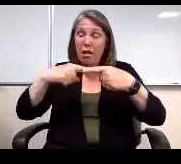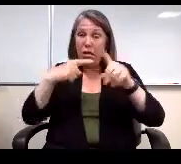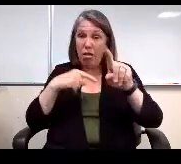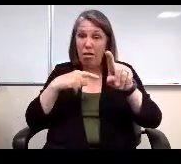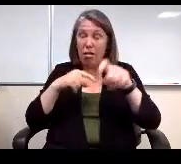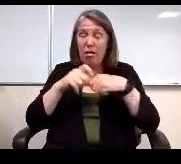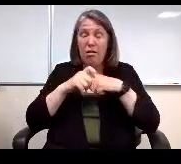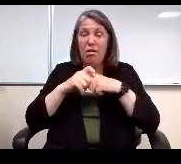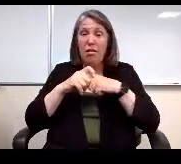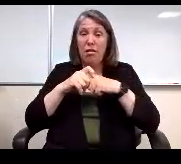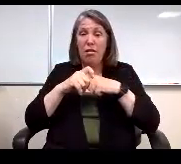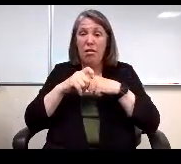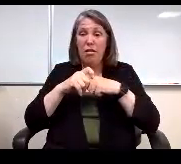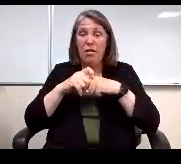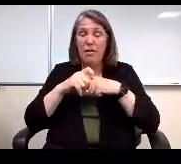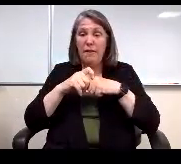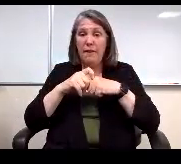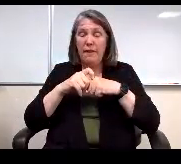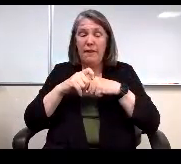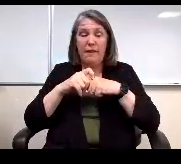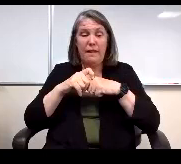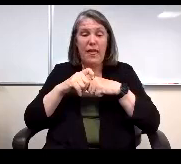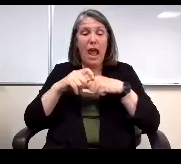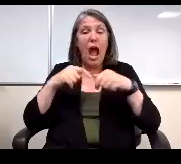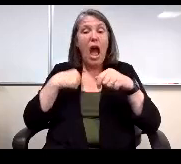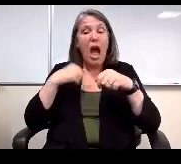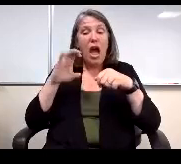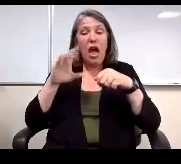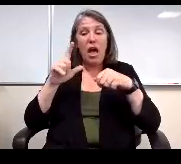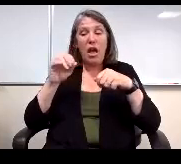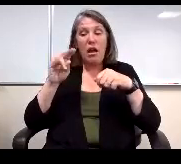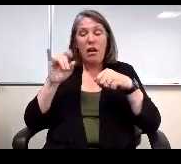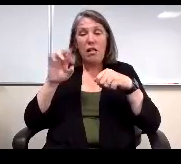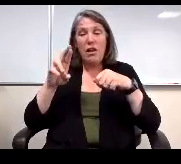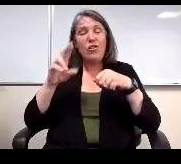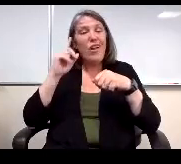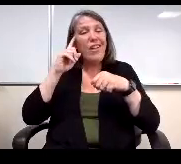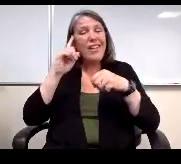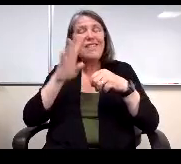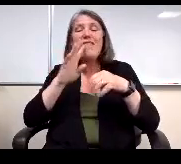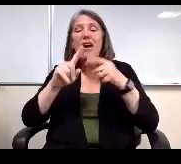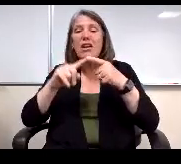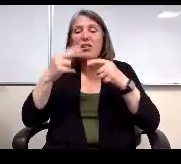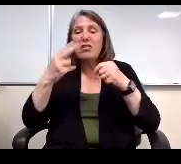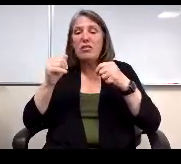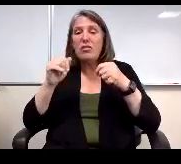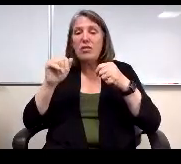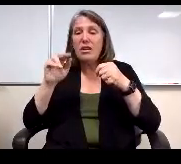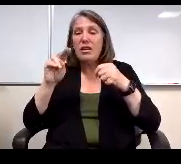At please again this corner I think just talking to Hanover about what we talked about. Yeah the demographic.